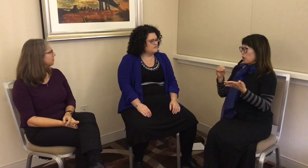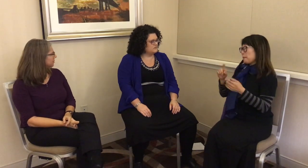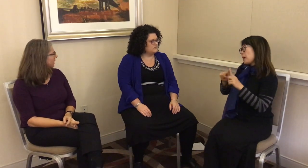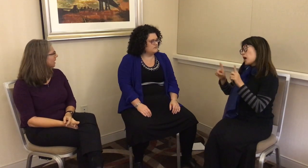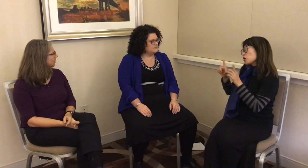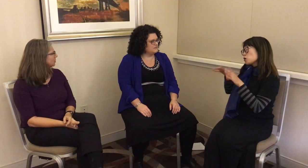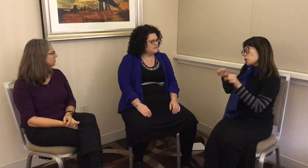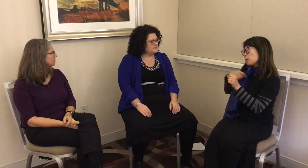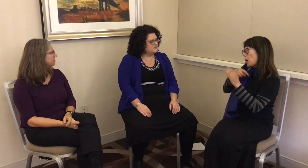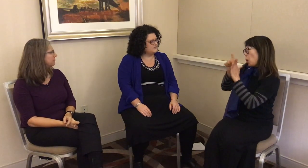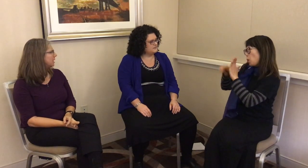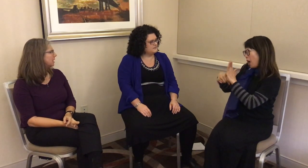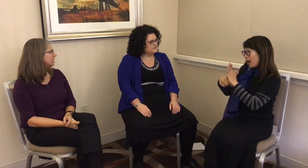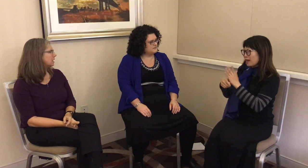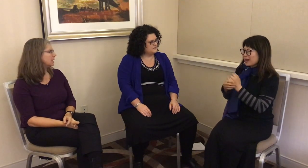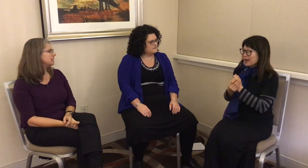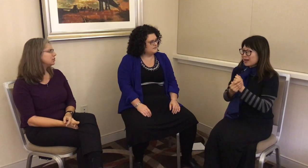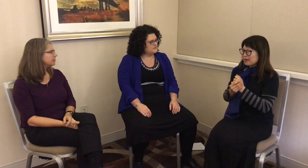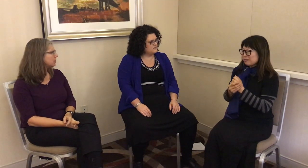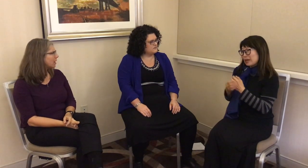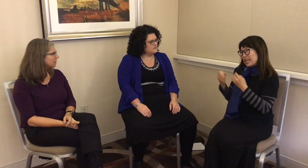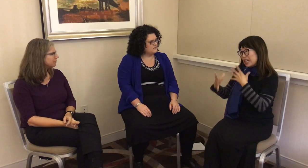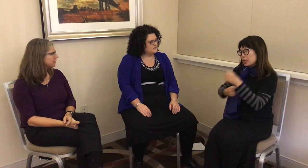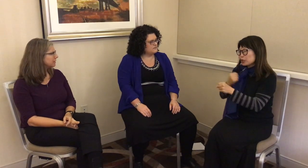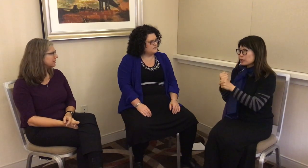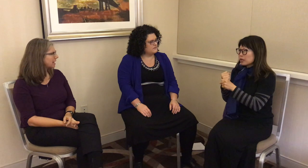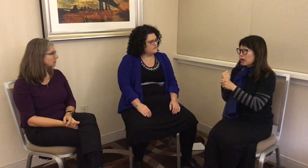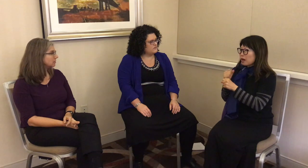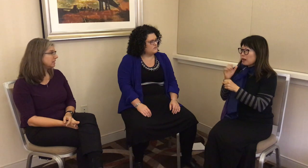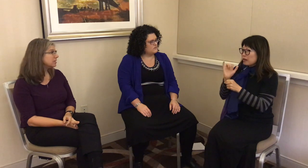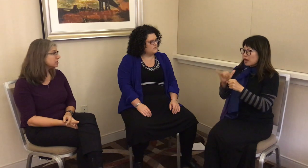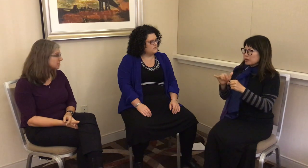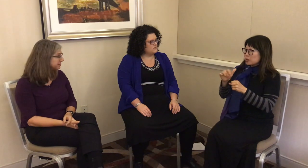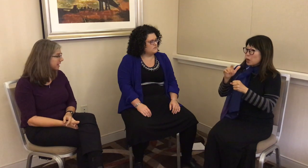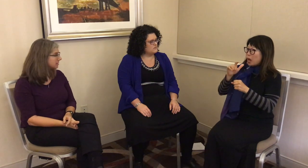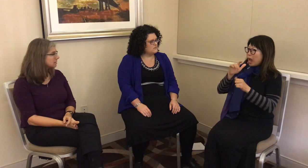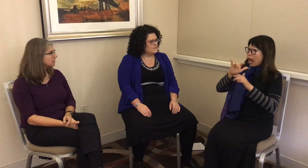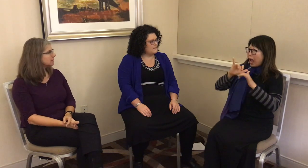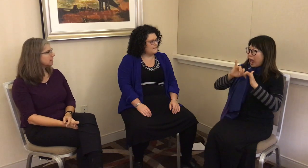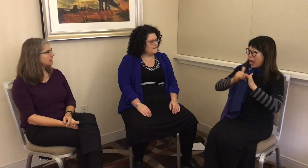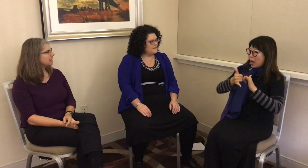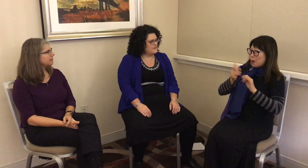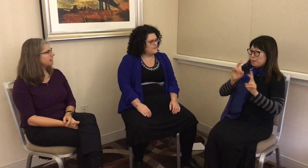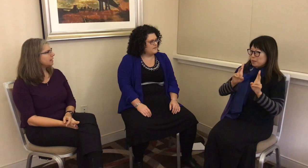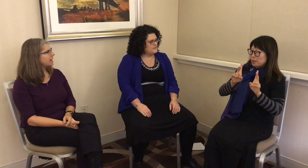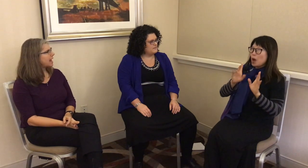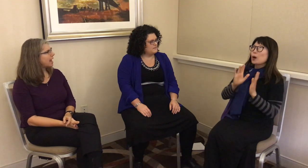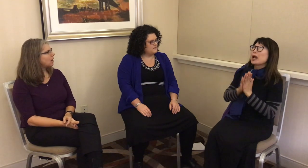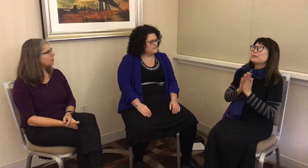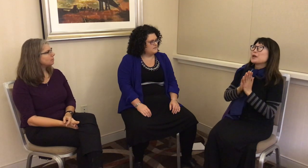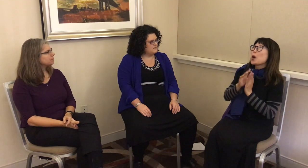thing I learned but it took me a while to figure this out – years, in fact – that,